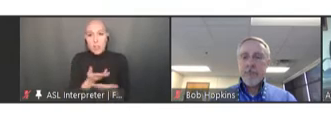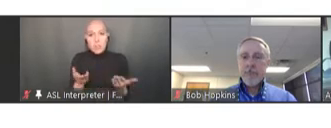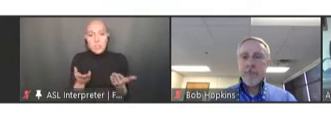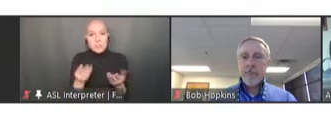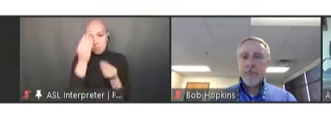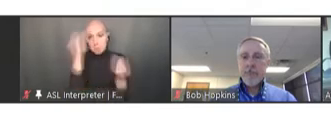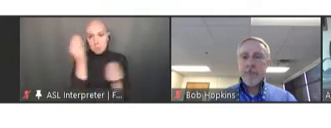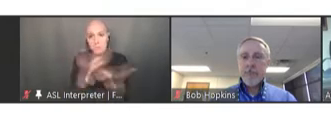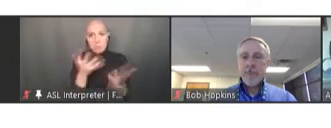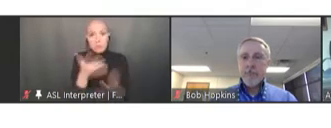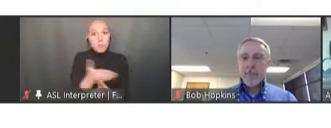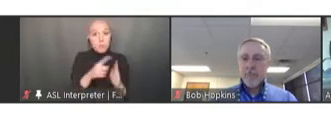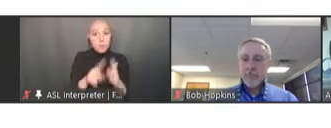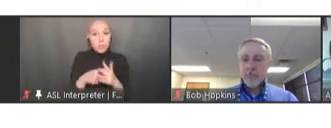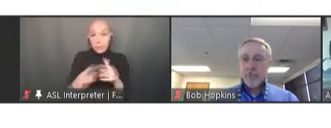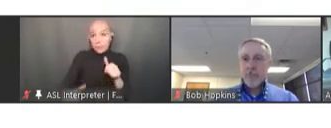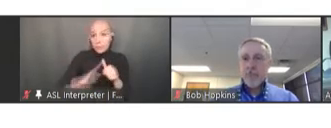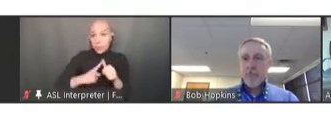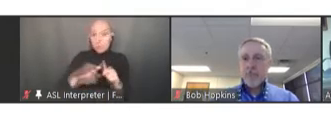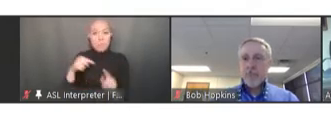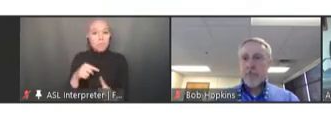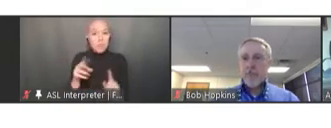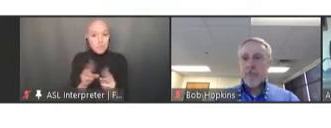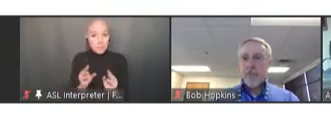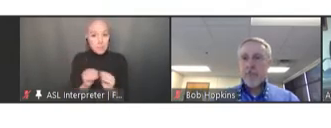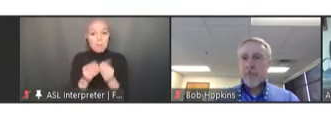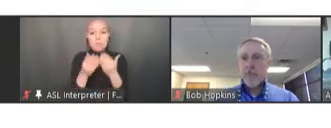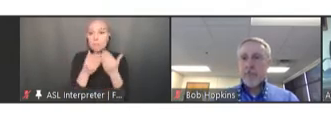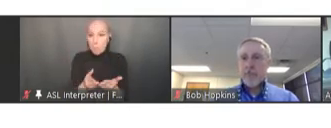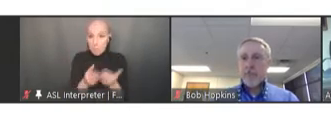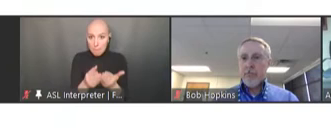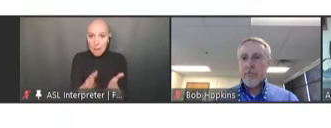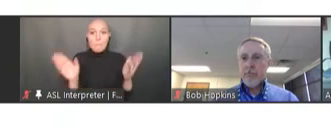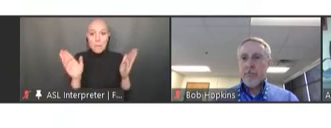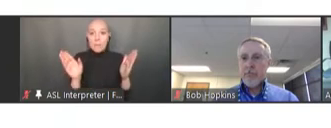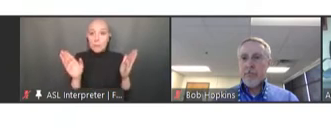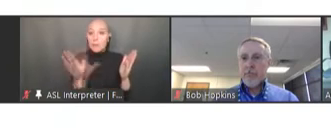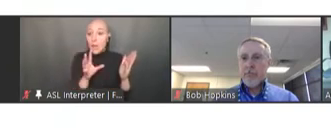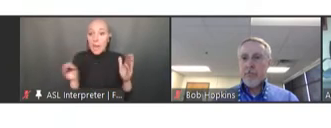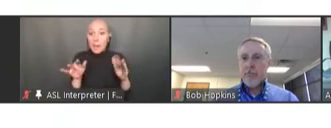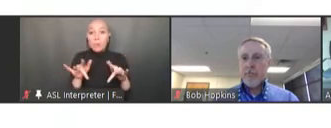public meeting. It's being recorder -- recorded. All statements made today are on the record.